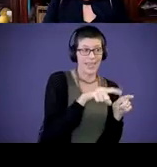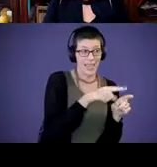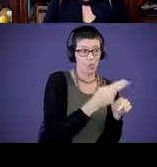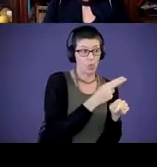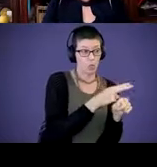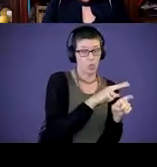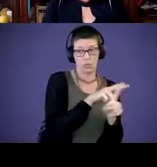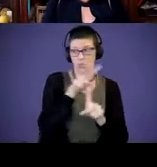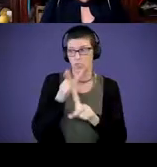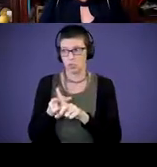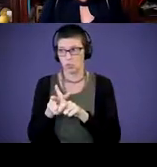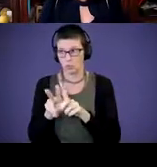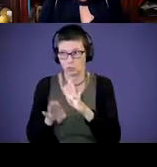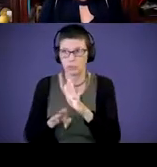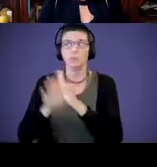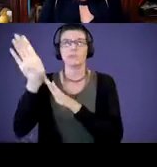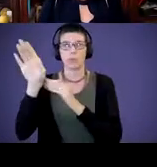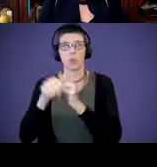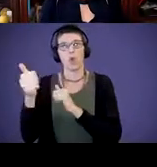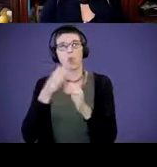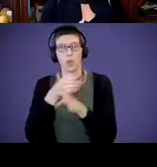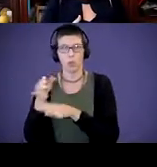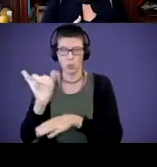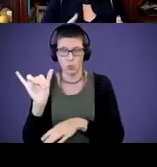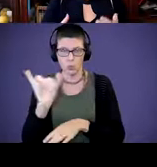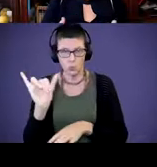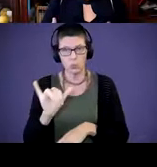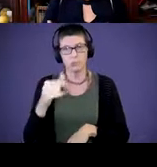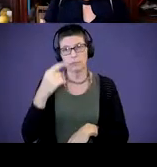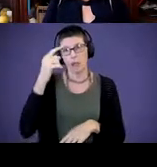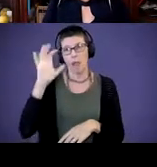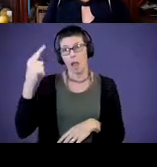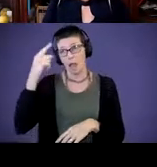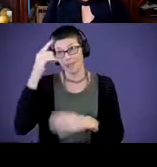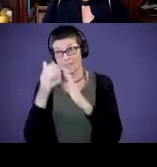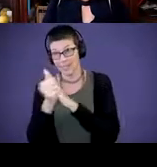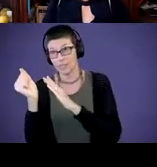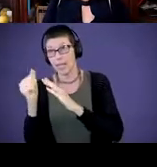the development in other areas. Cognitive skills can facilitate some language skill development.